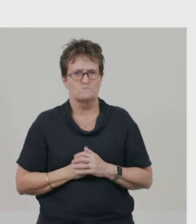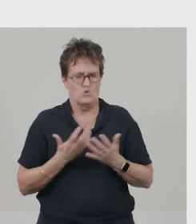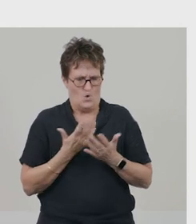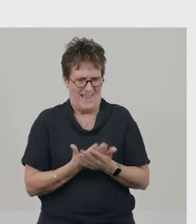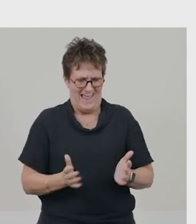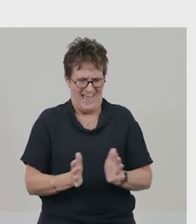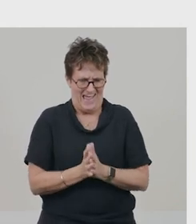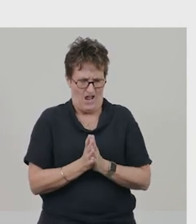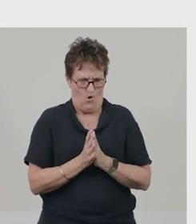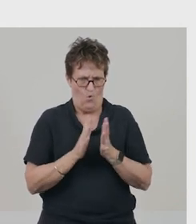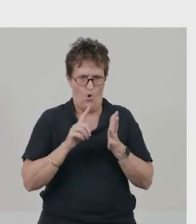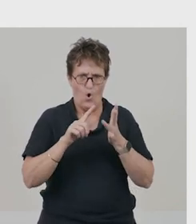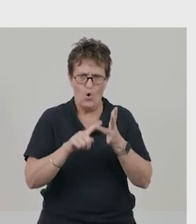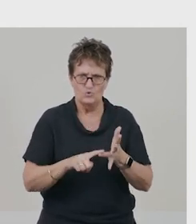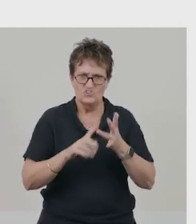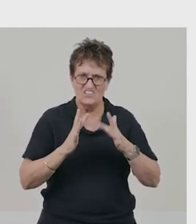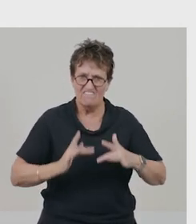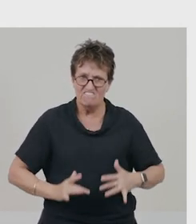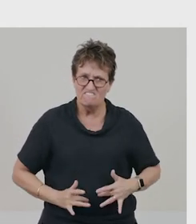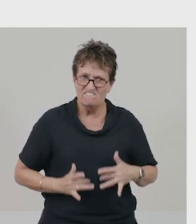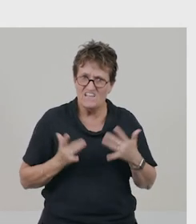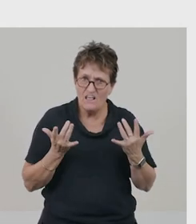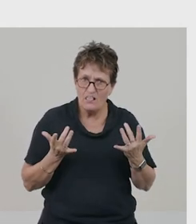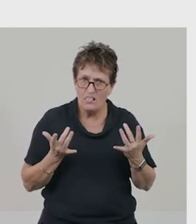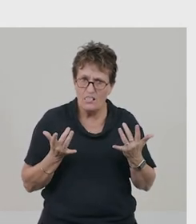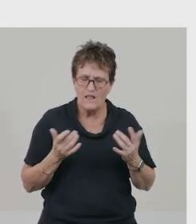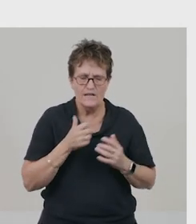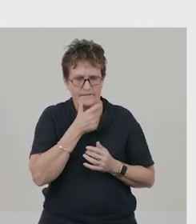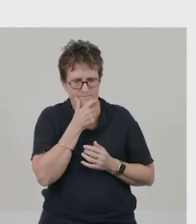How is Oshi feeling? At this point of the story,